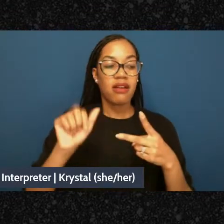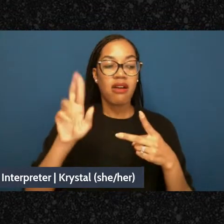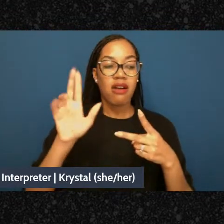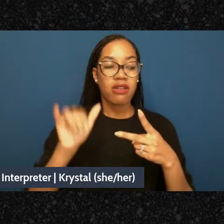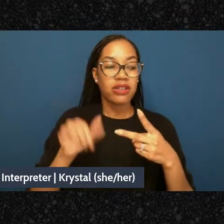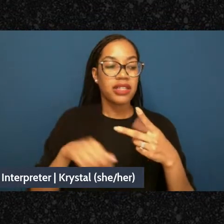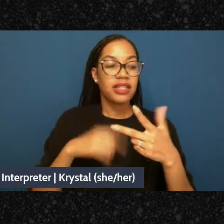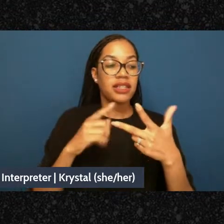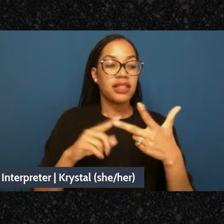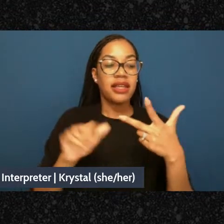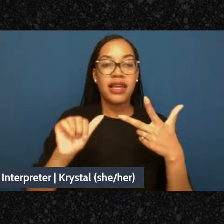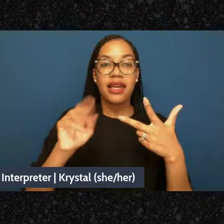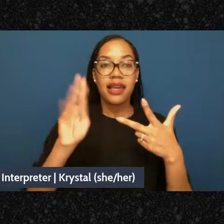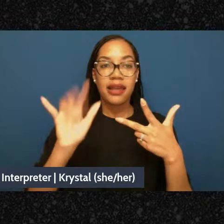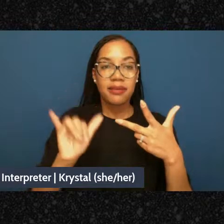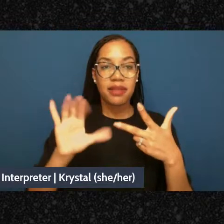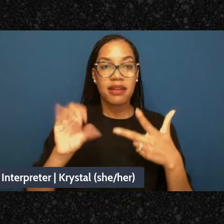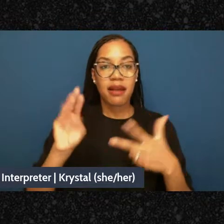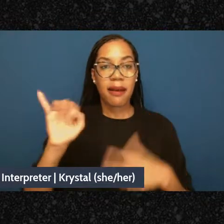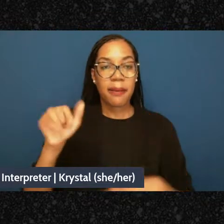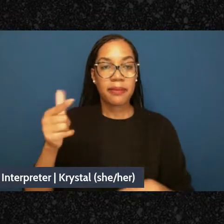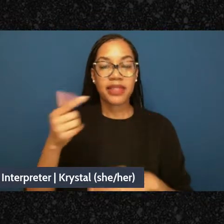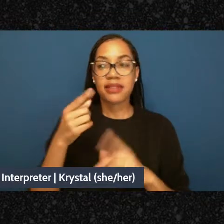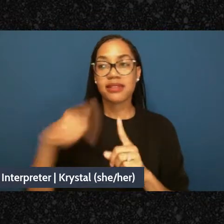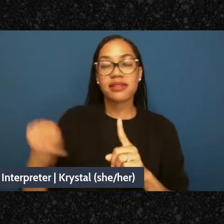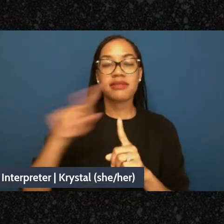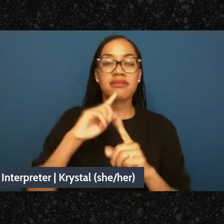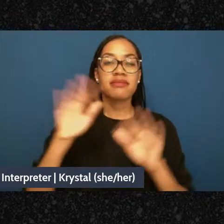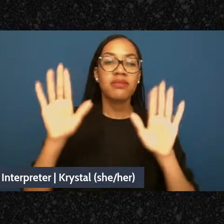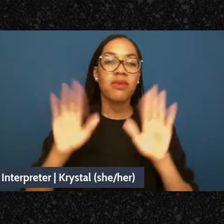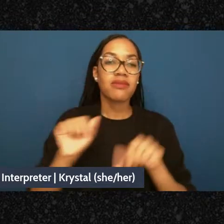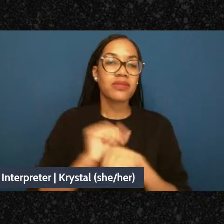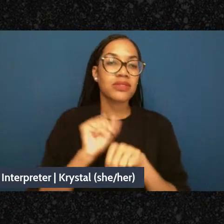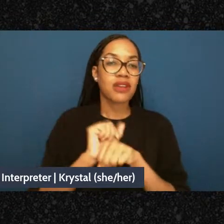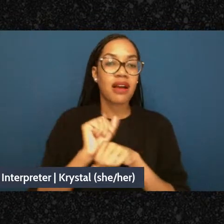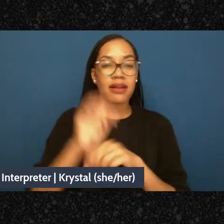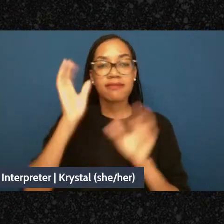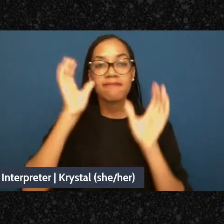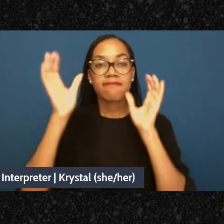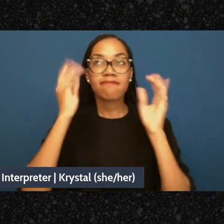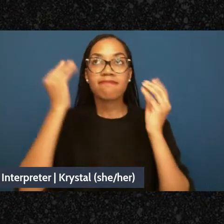together did so much of the work to conceptualize and organize the Living in Madness Conference.